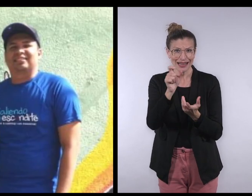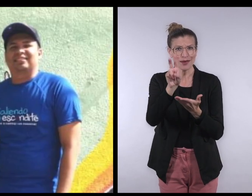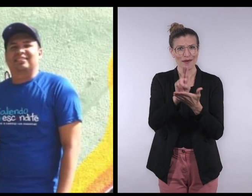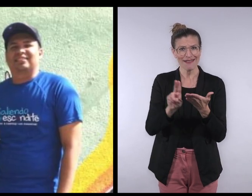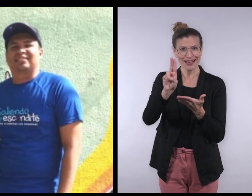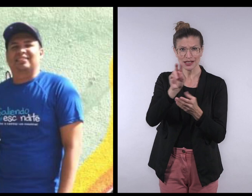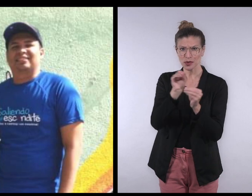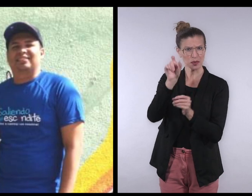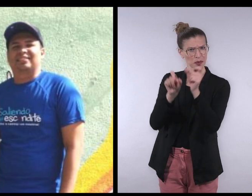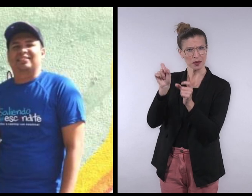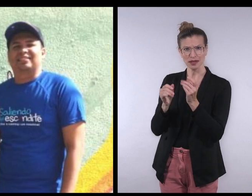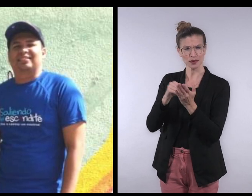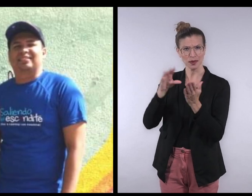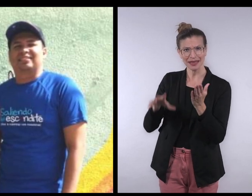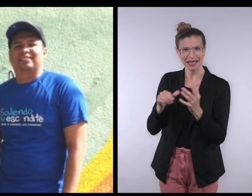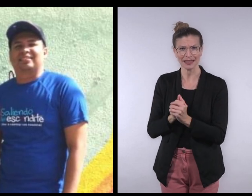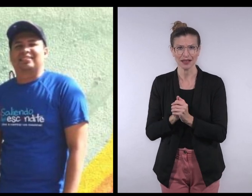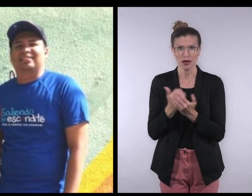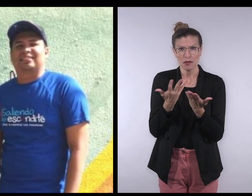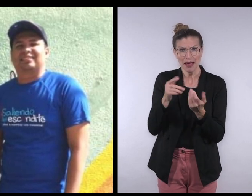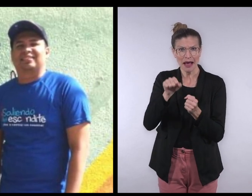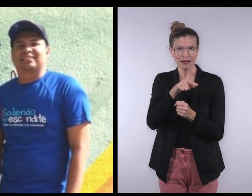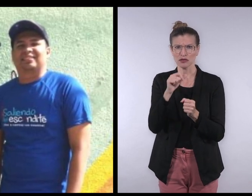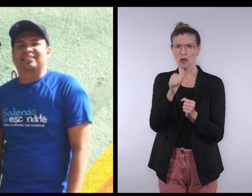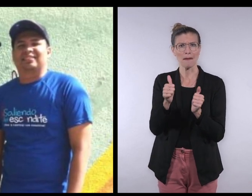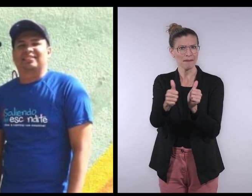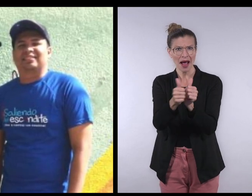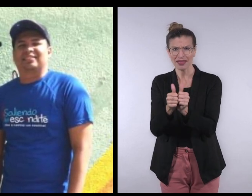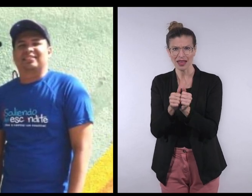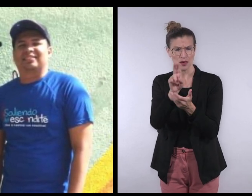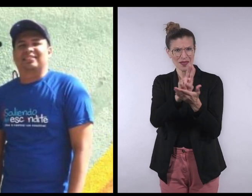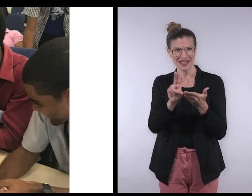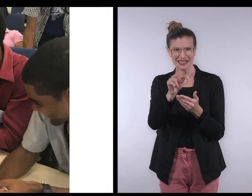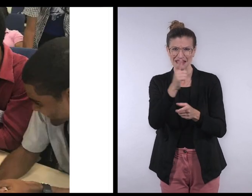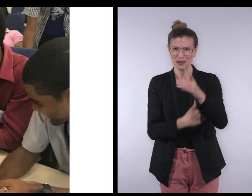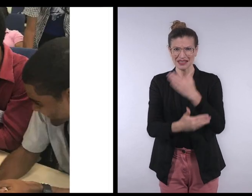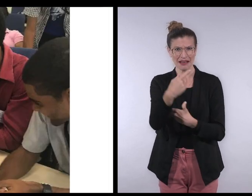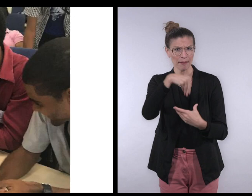but where there are no university students or where we don't partner with universities,